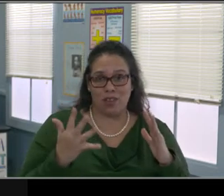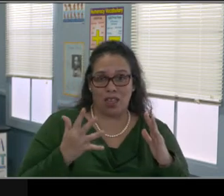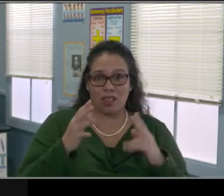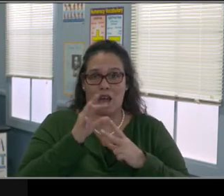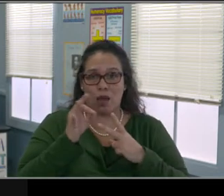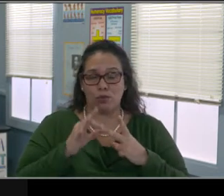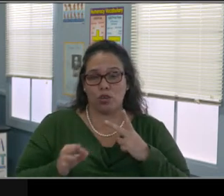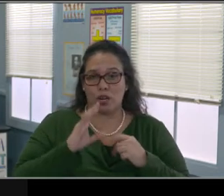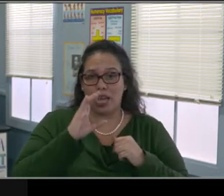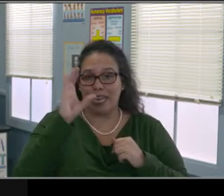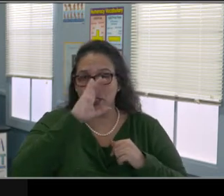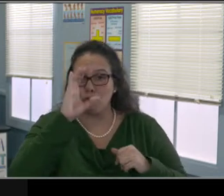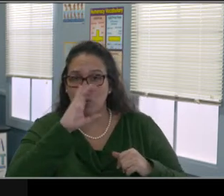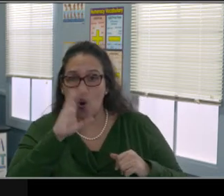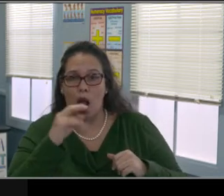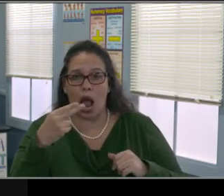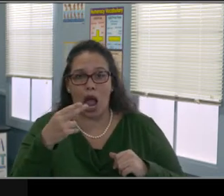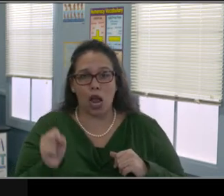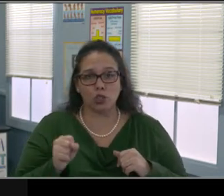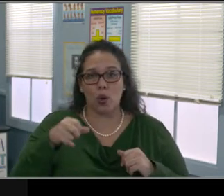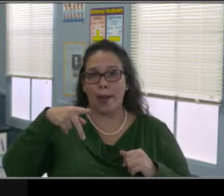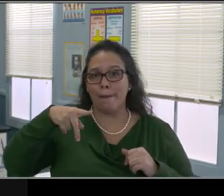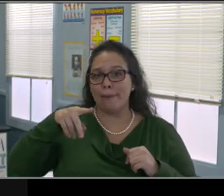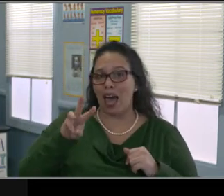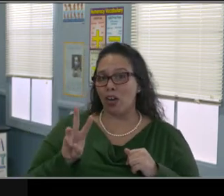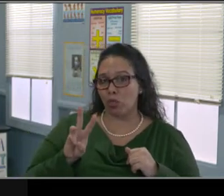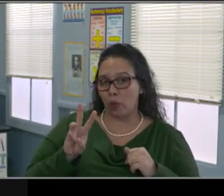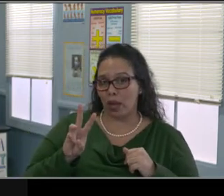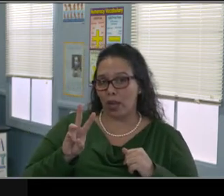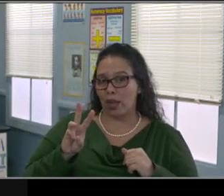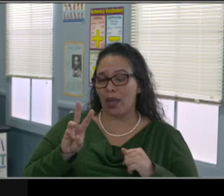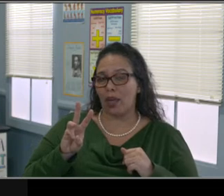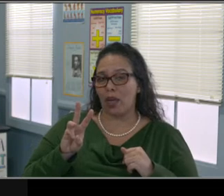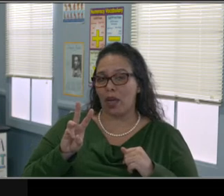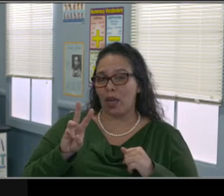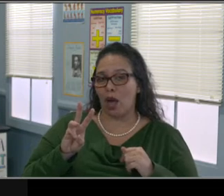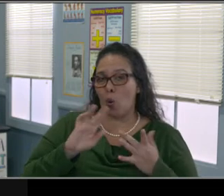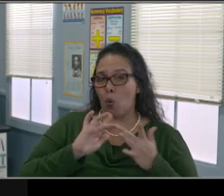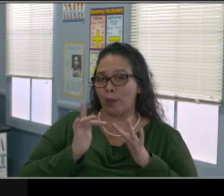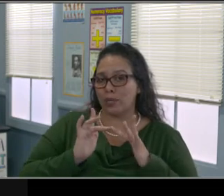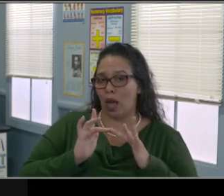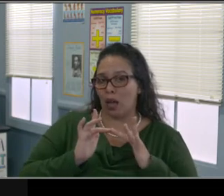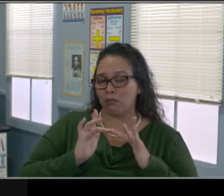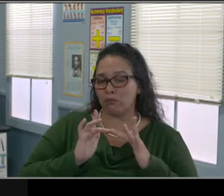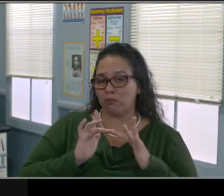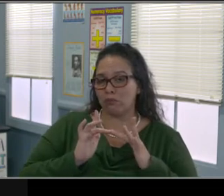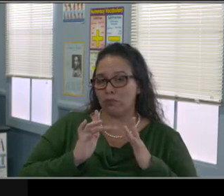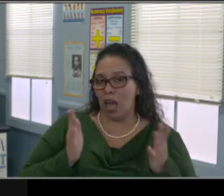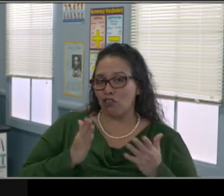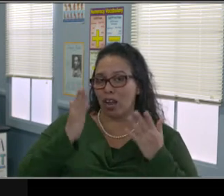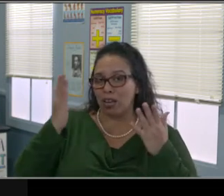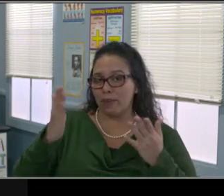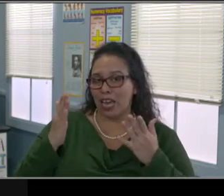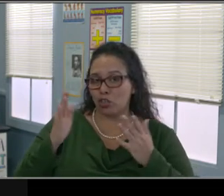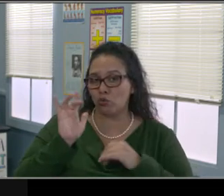but that would not apply to most of you. And then this is the most important section here is the explore section.